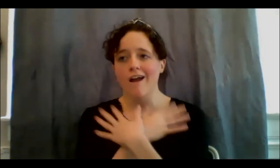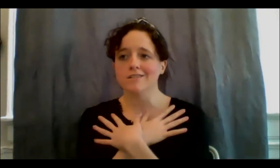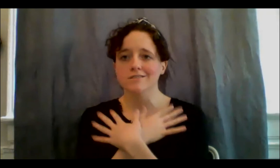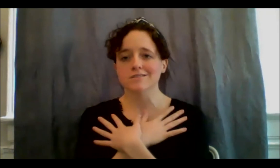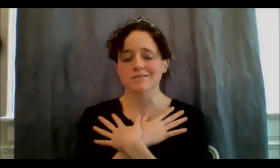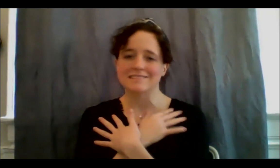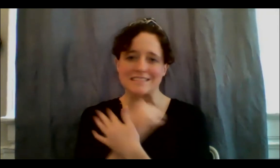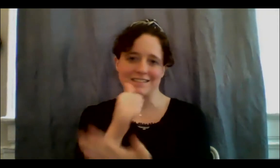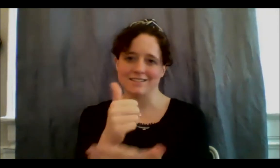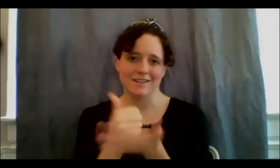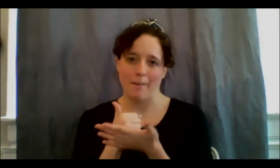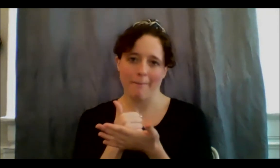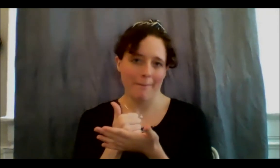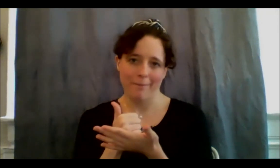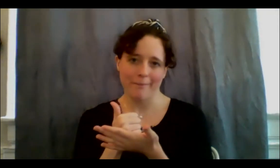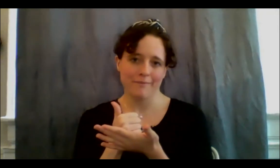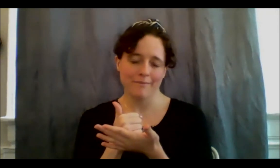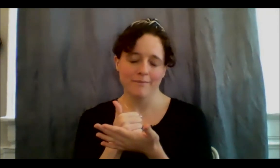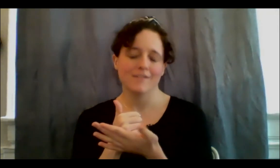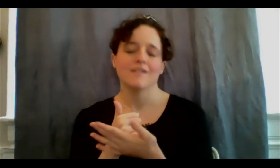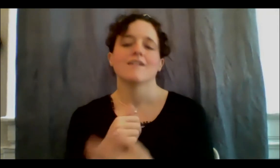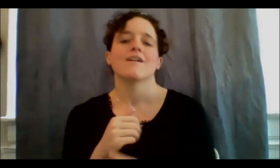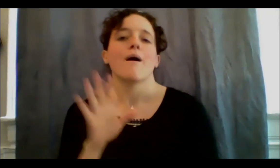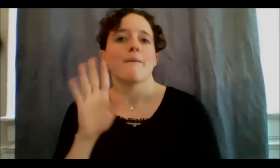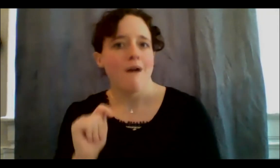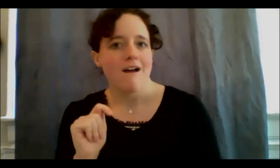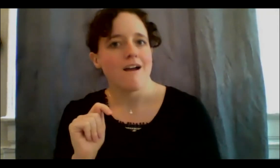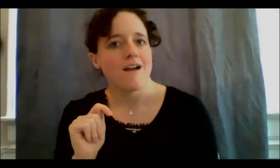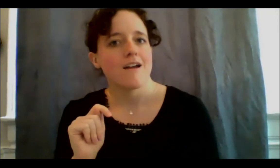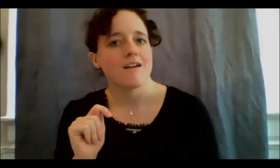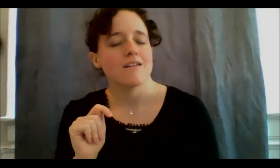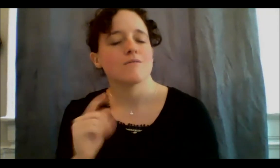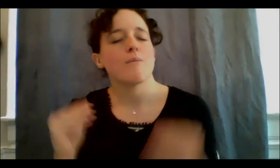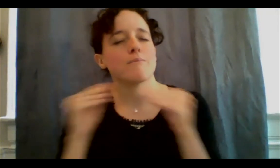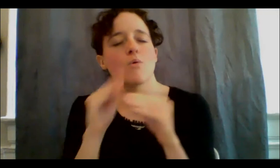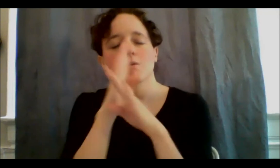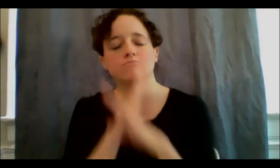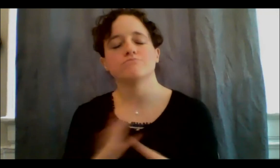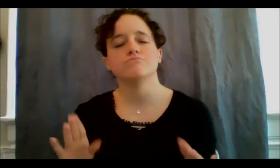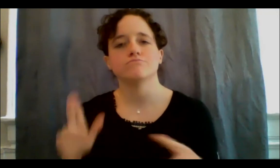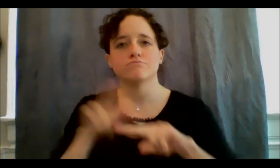in terms of self care. But being a little more silent, being more still, just being